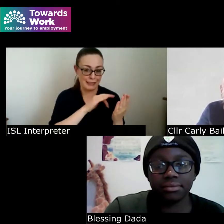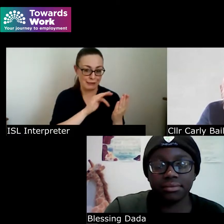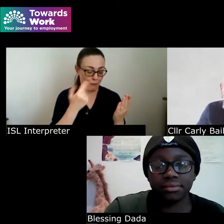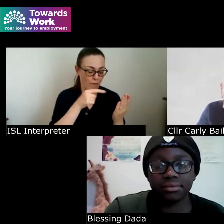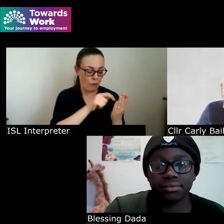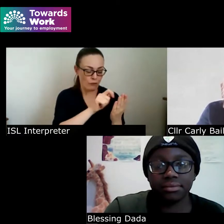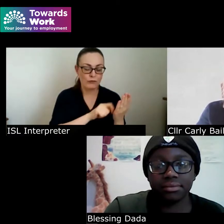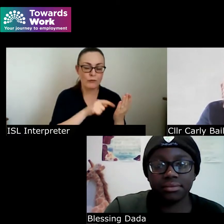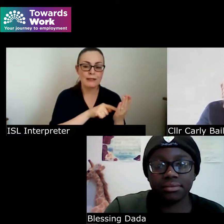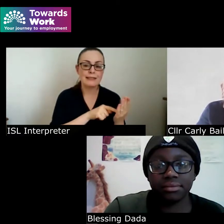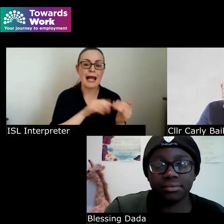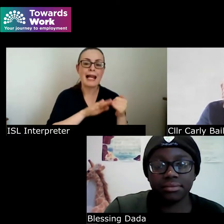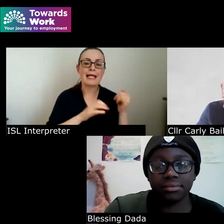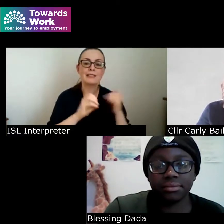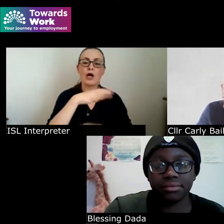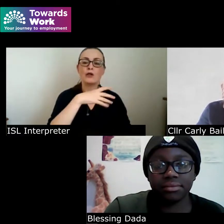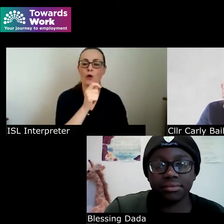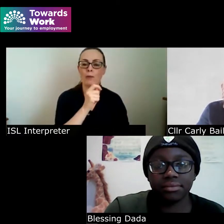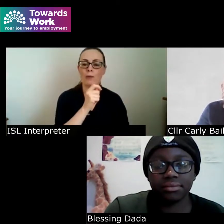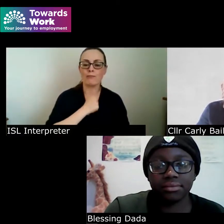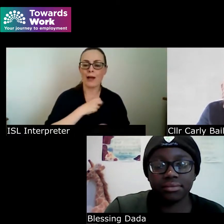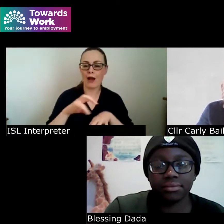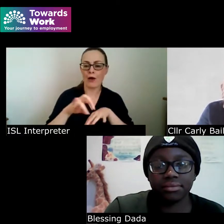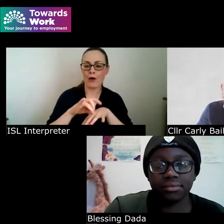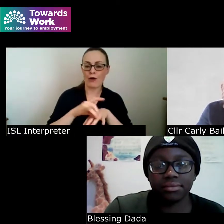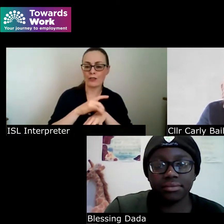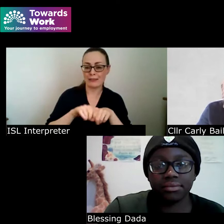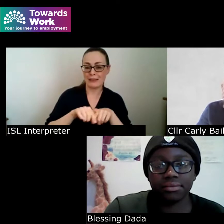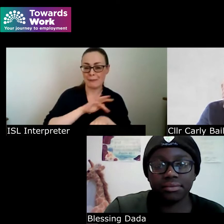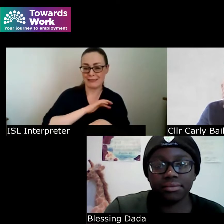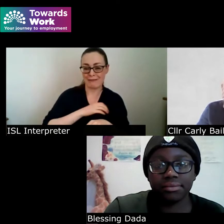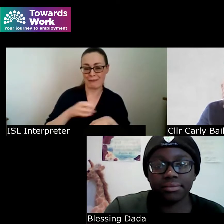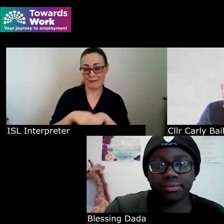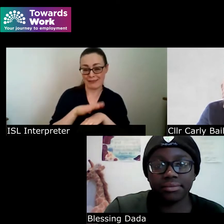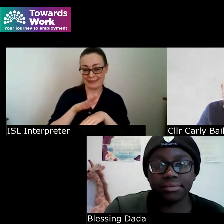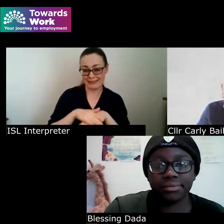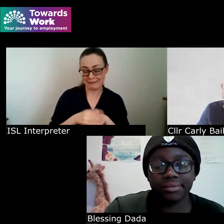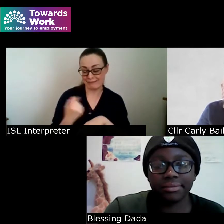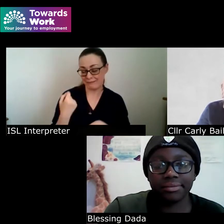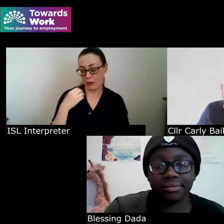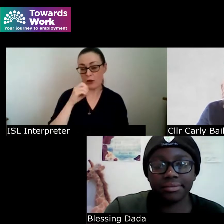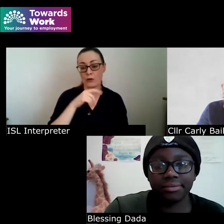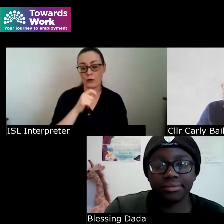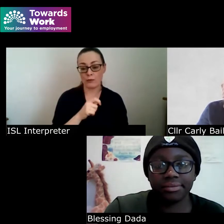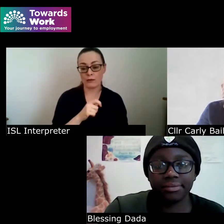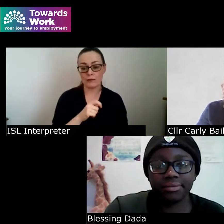last October my husband and I got married and I subsequently lost my disability allowance